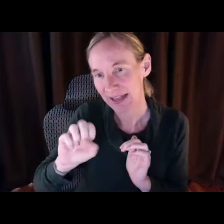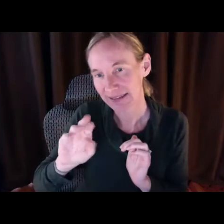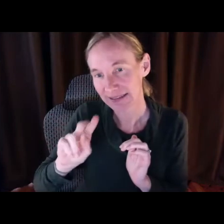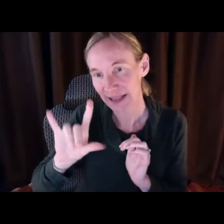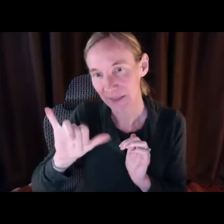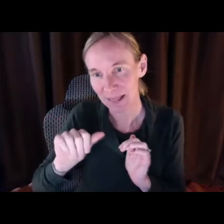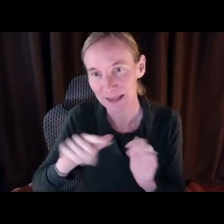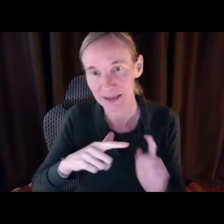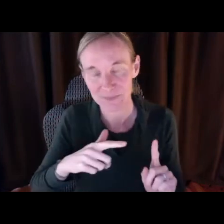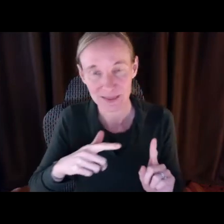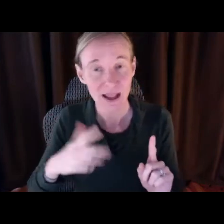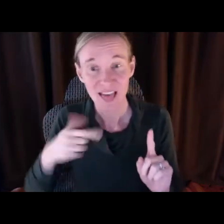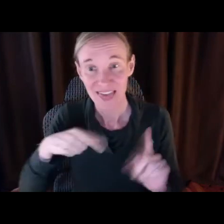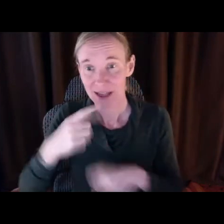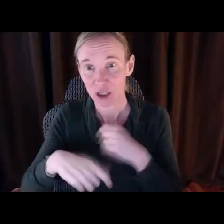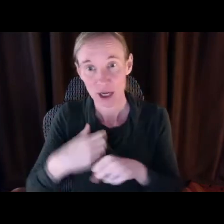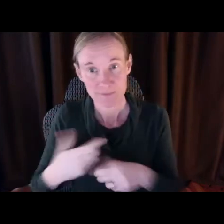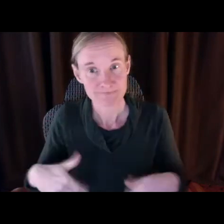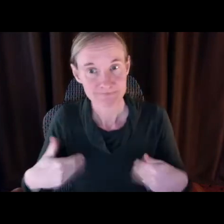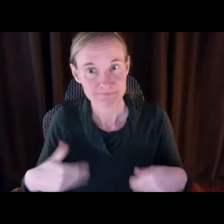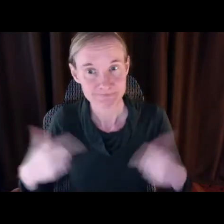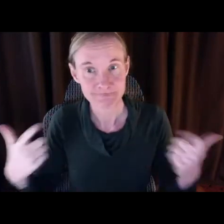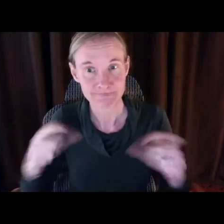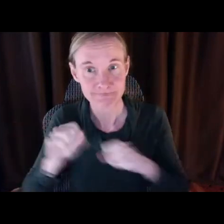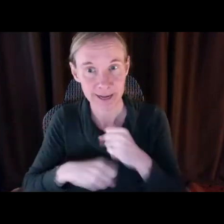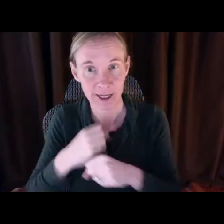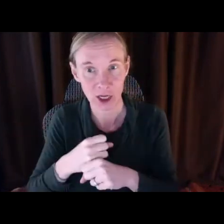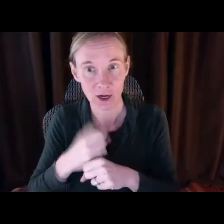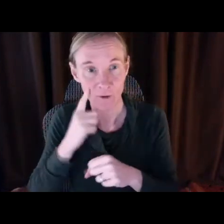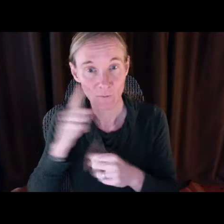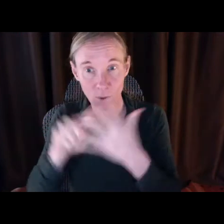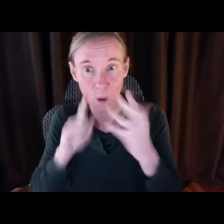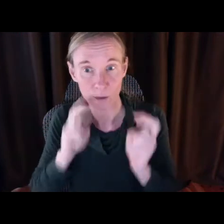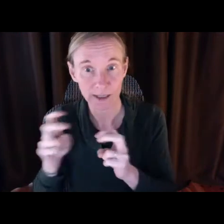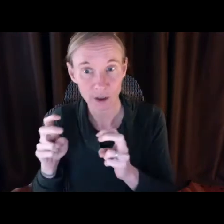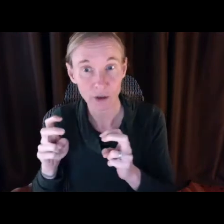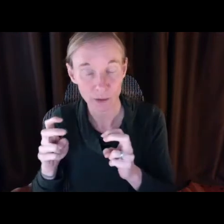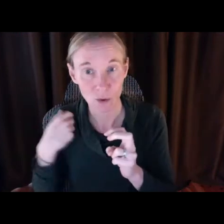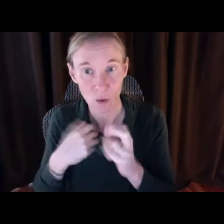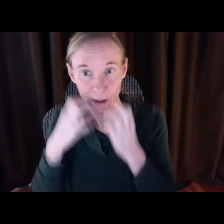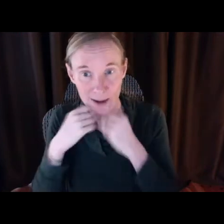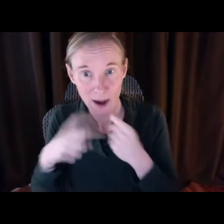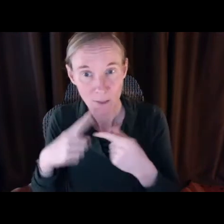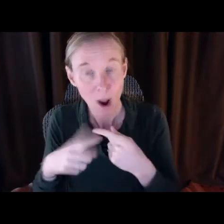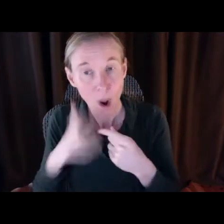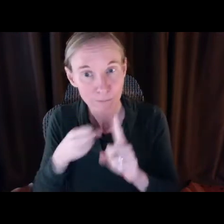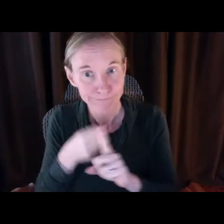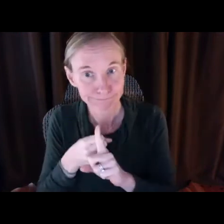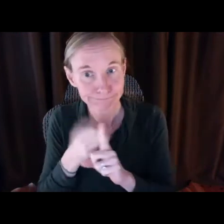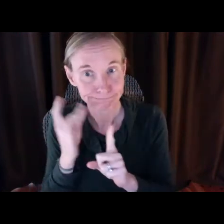as well as previously my time in the state assembly. You